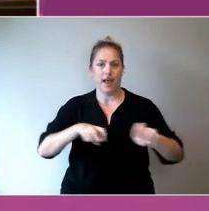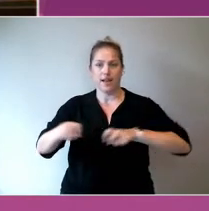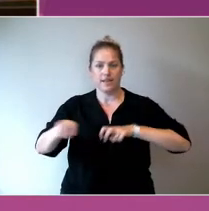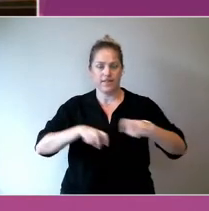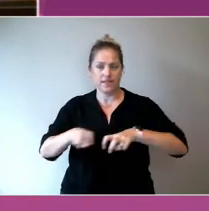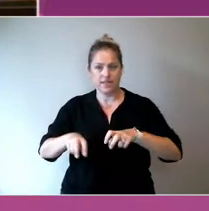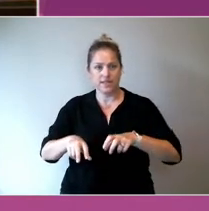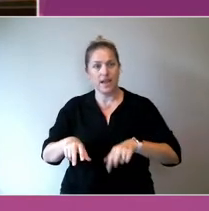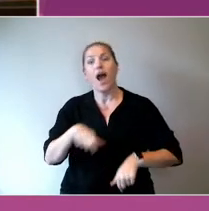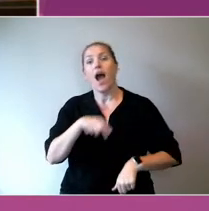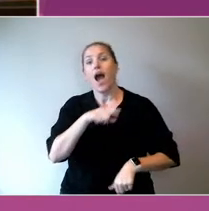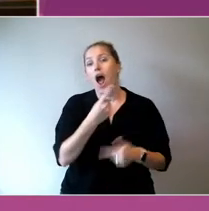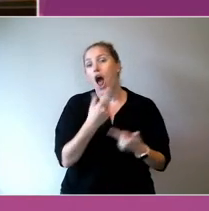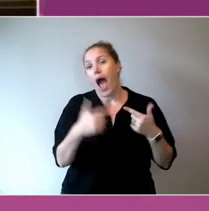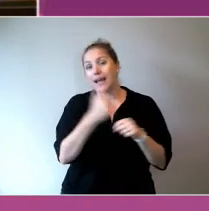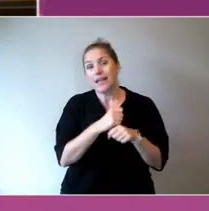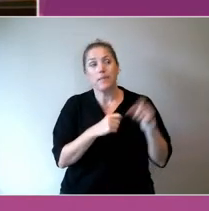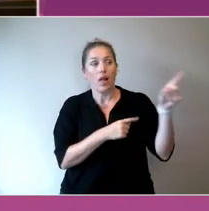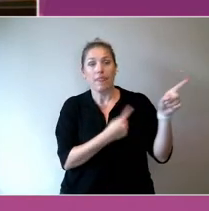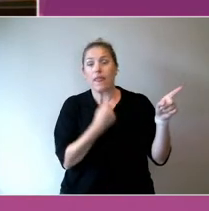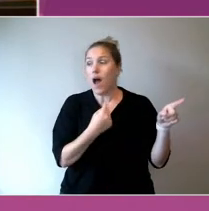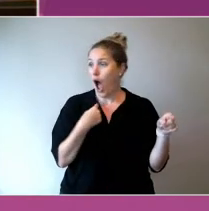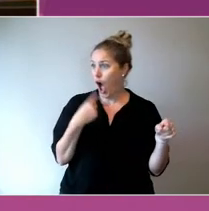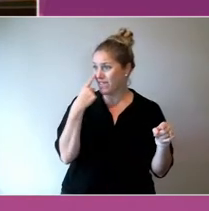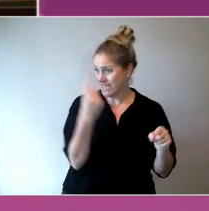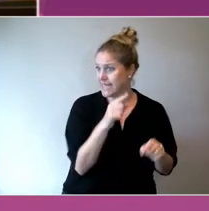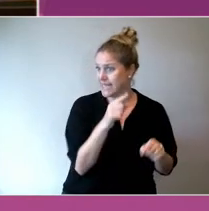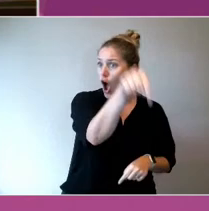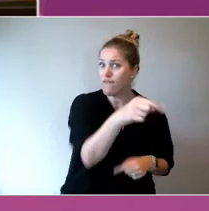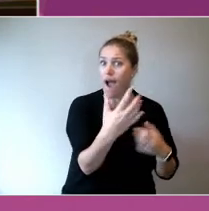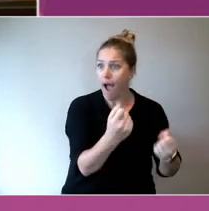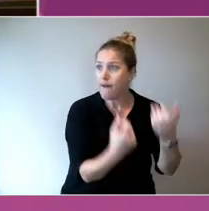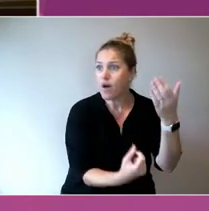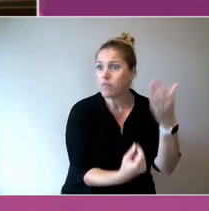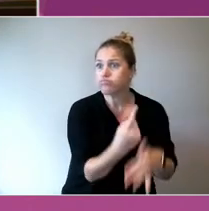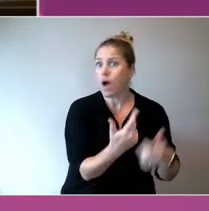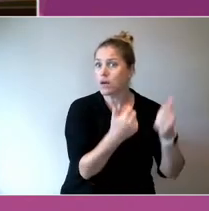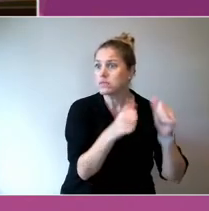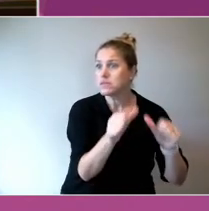want to tell me so we can also be using it over here.